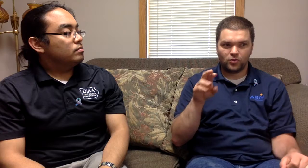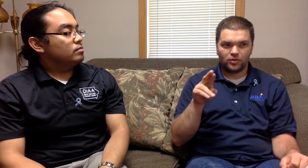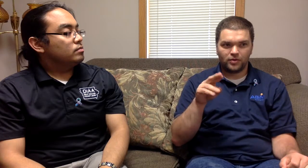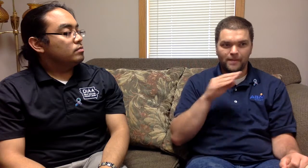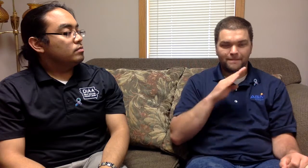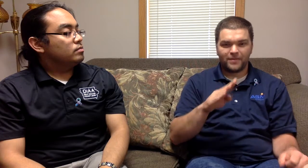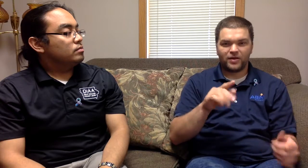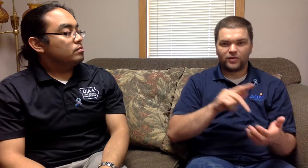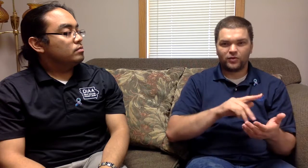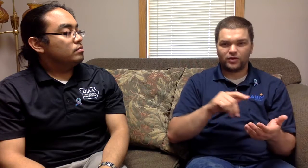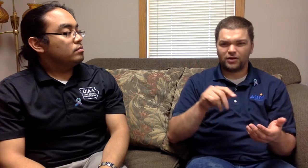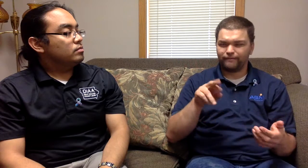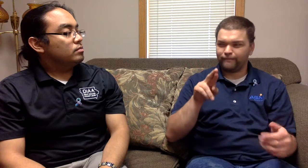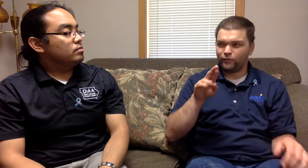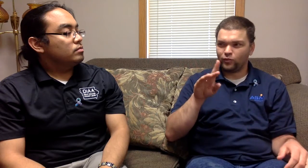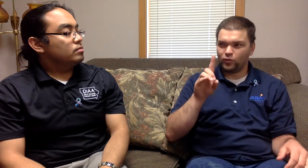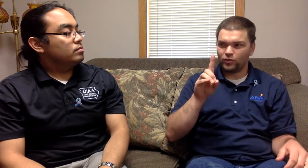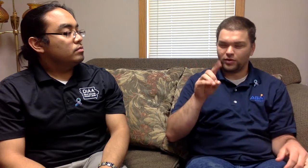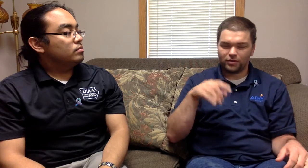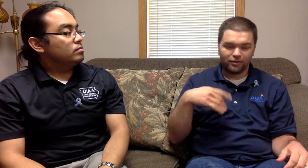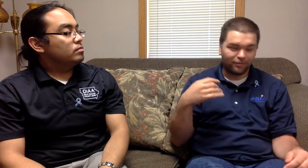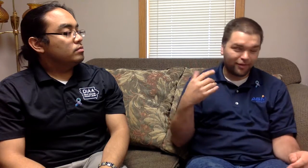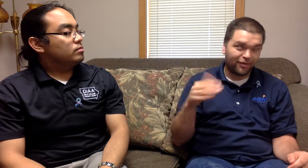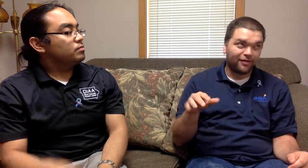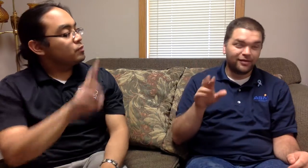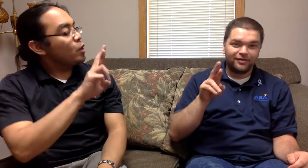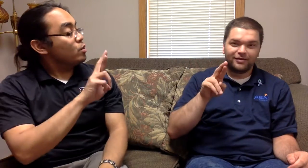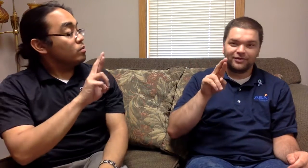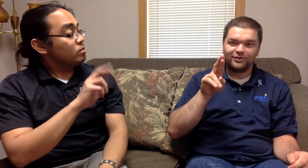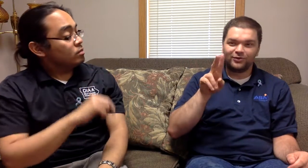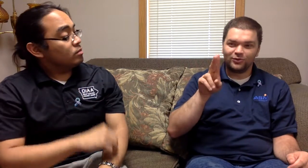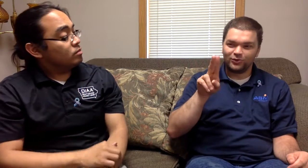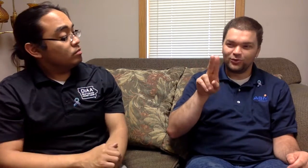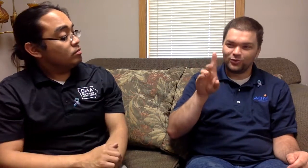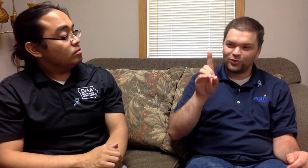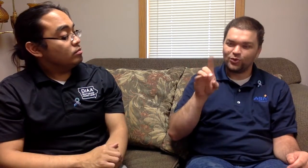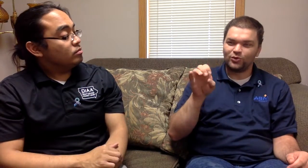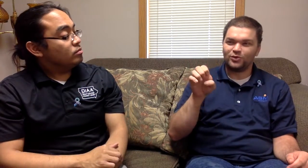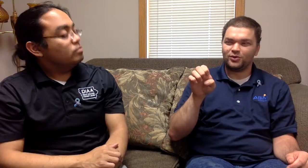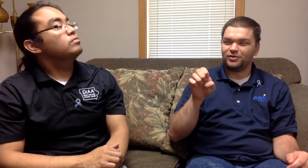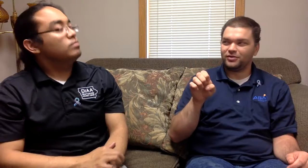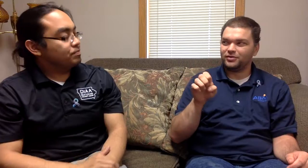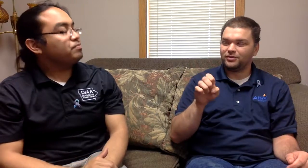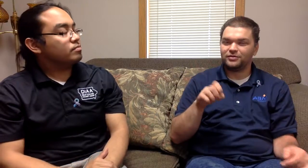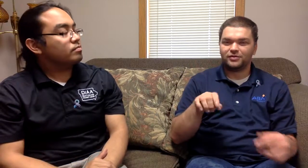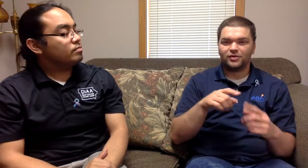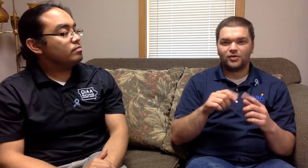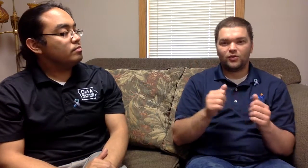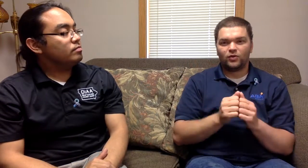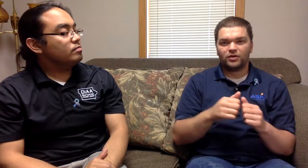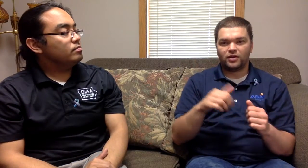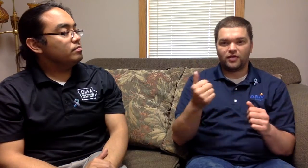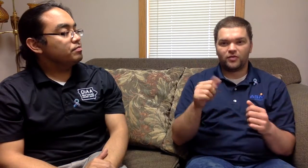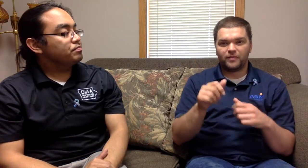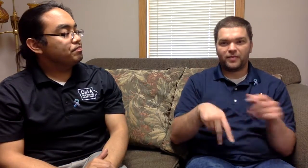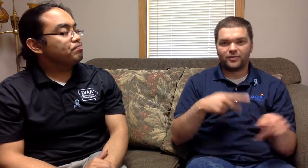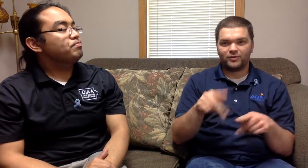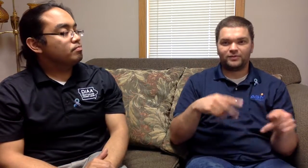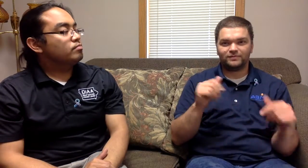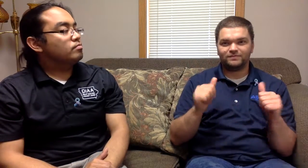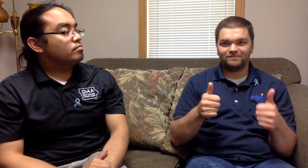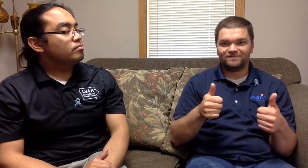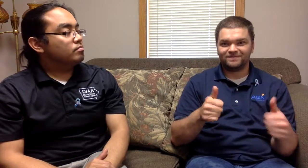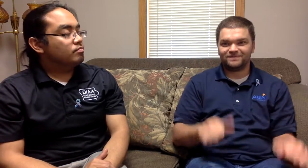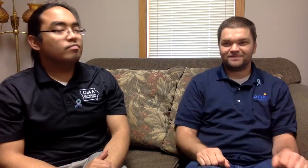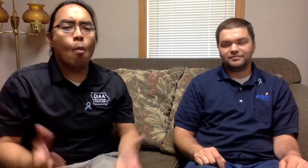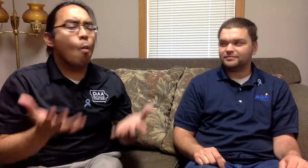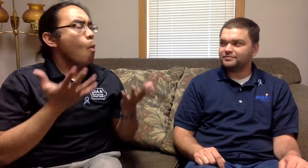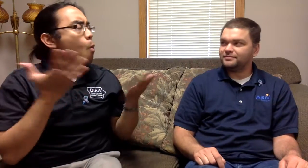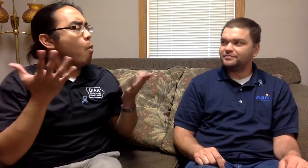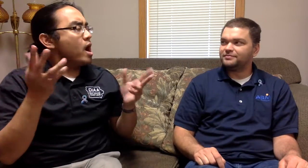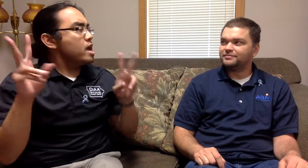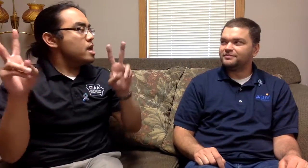Or be rude with other people